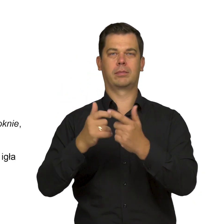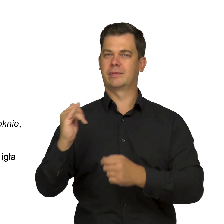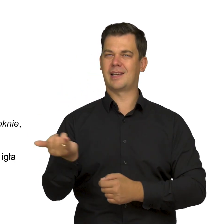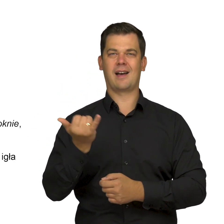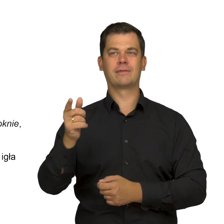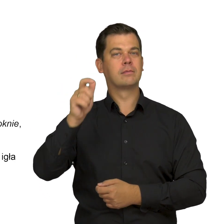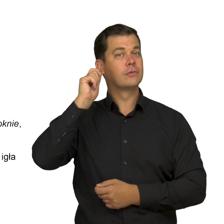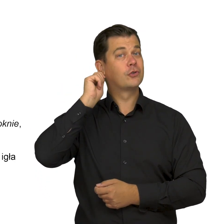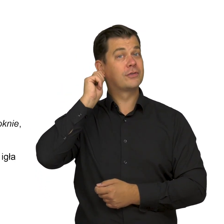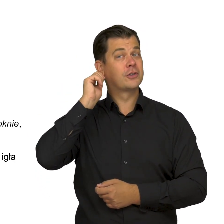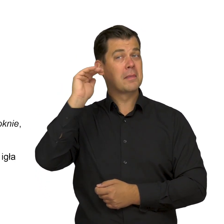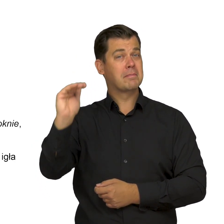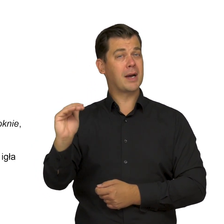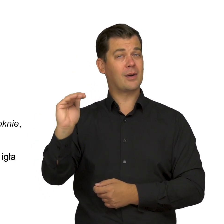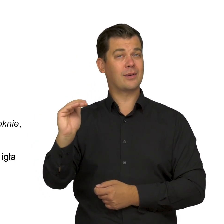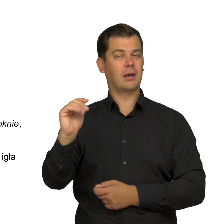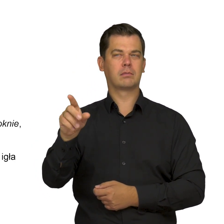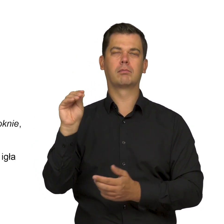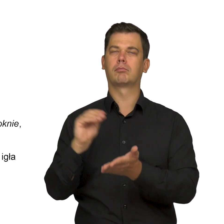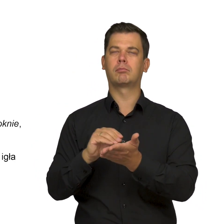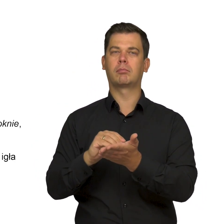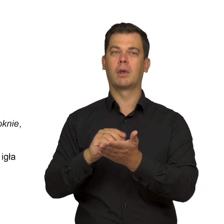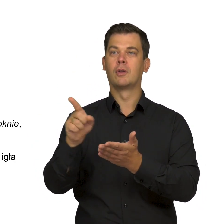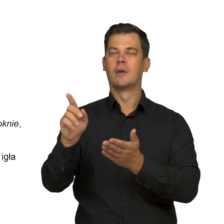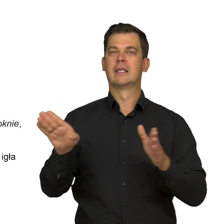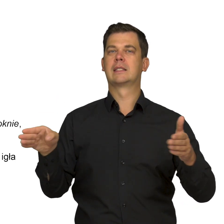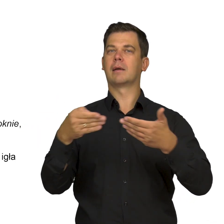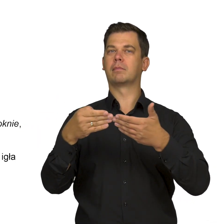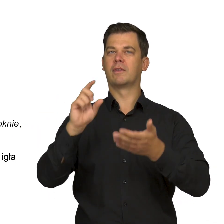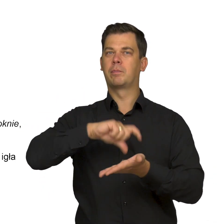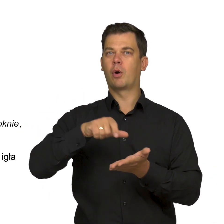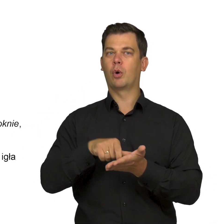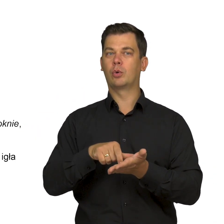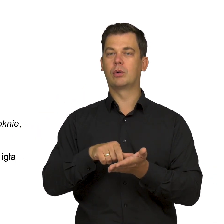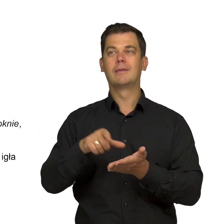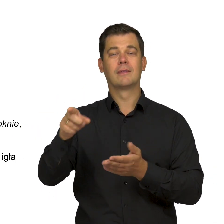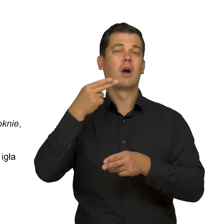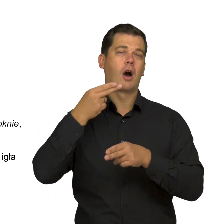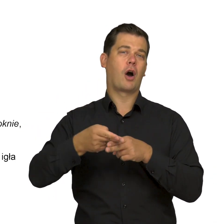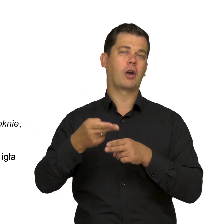the motif of a little girl locked in a room that is associated with illness.